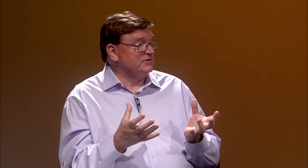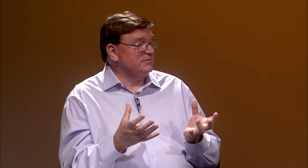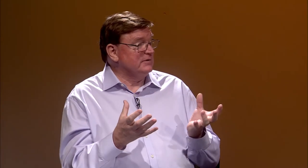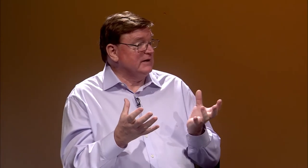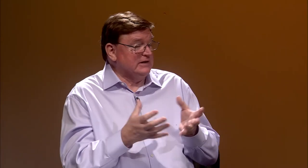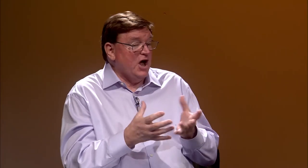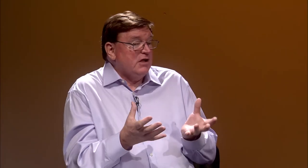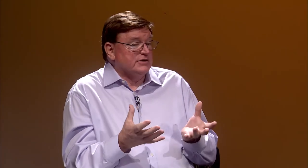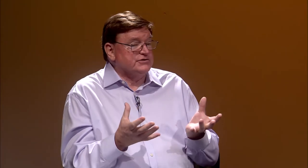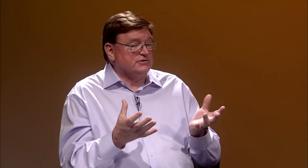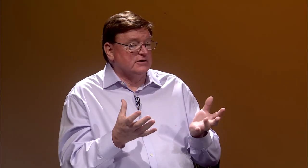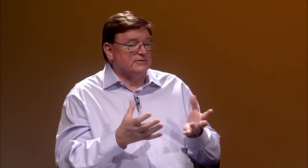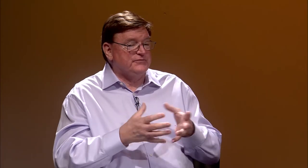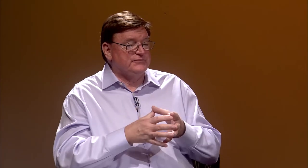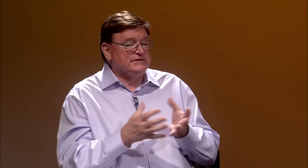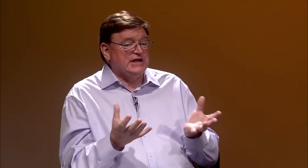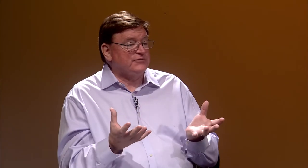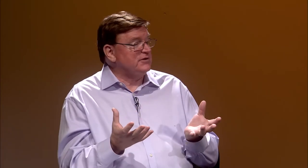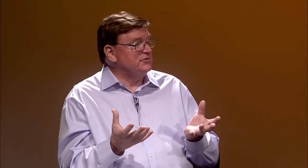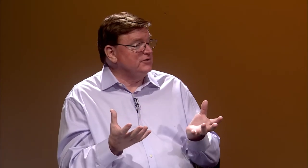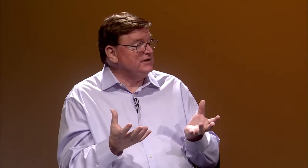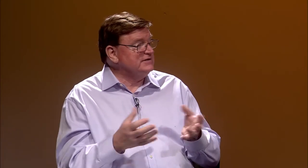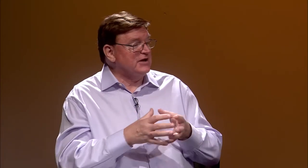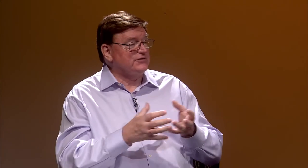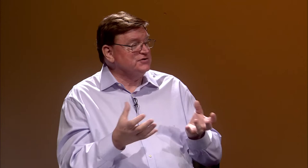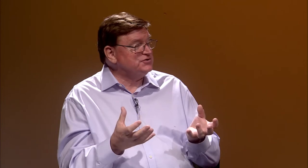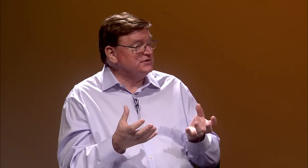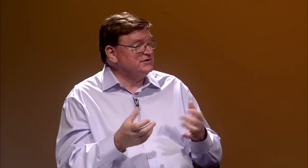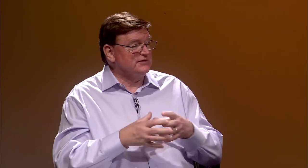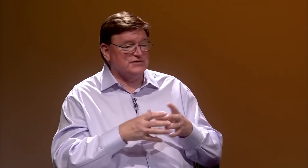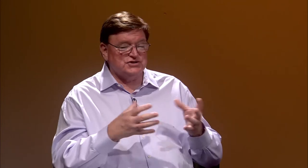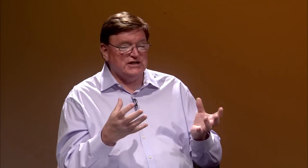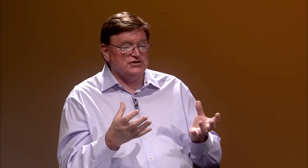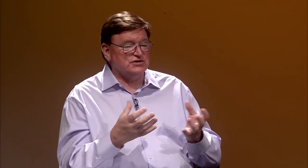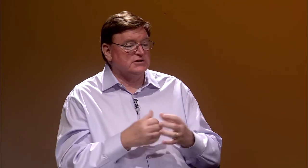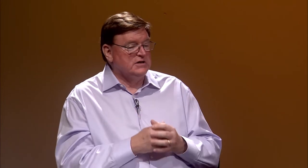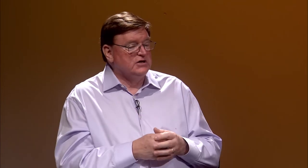a knowledge of deaf community, deaf history, deaf education,